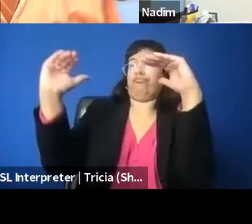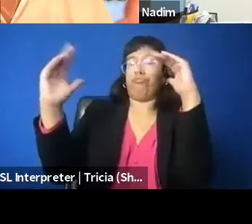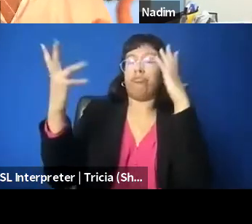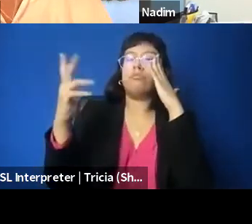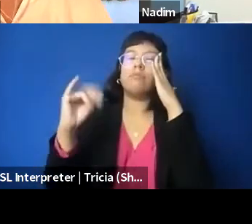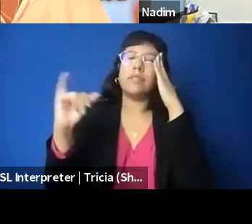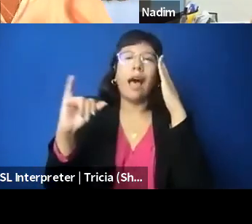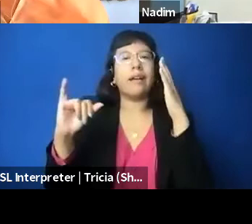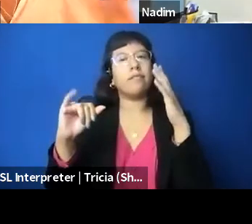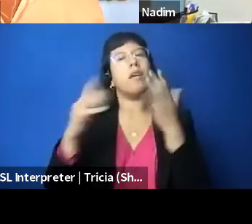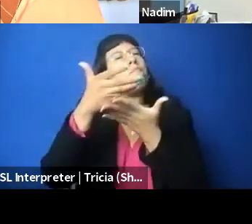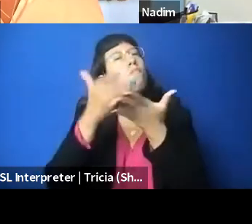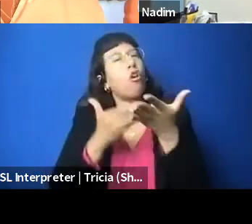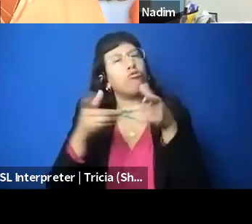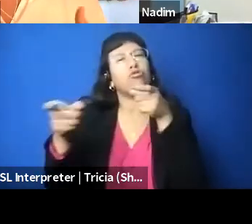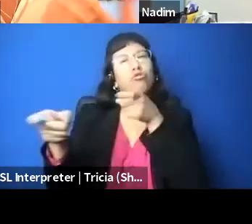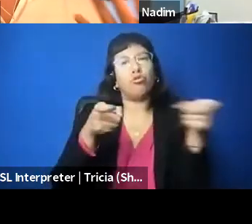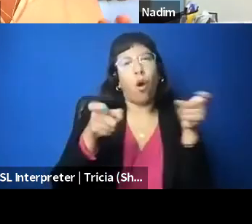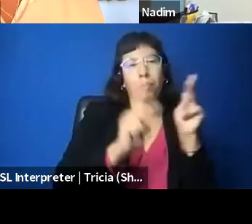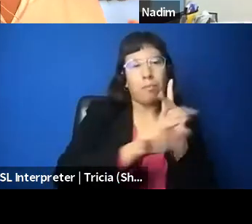of significant swaths of land, around 10% of the land